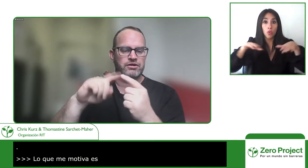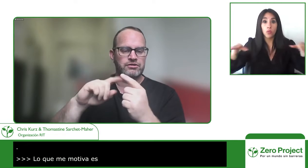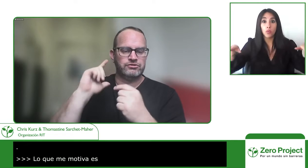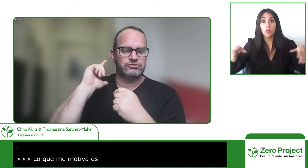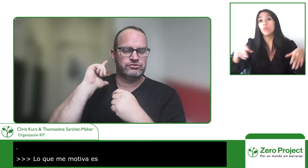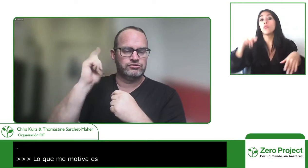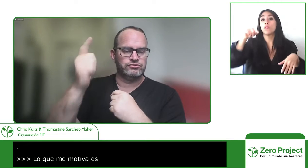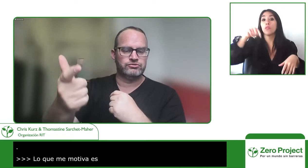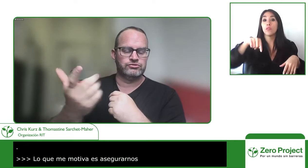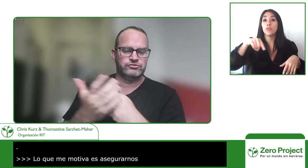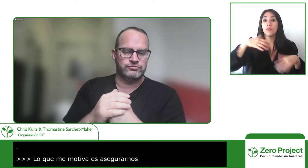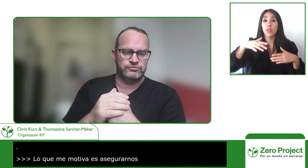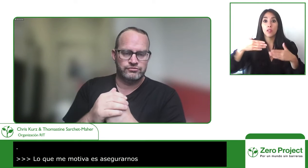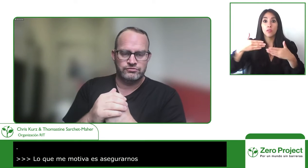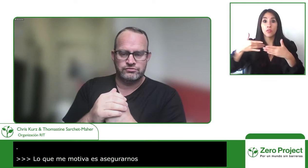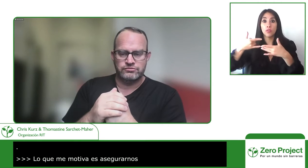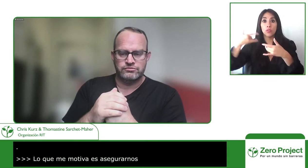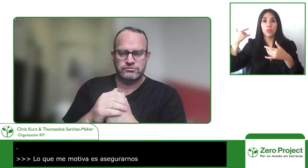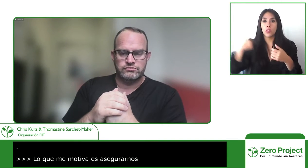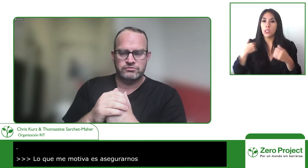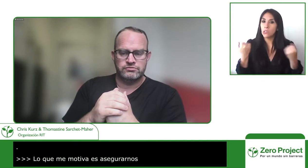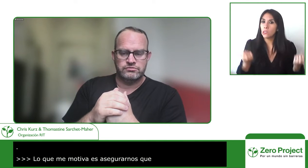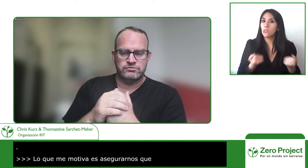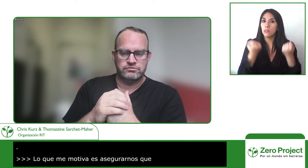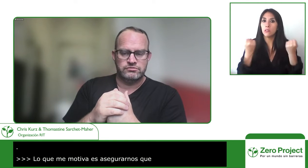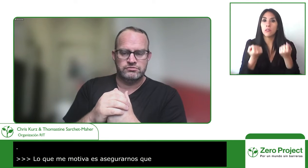just don't have access to any stories until much later